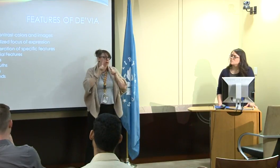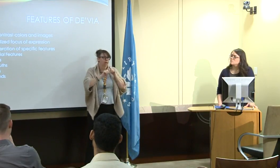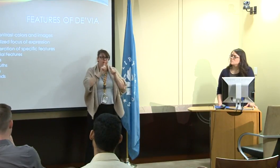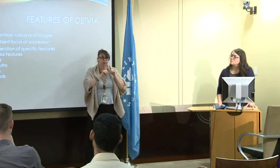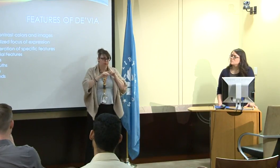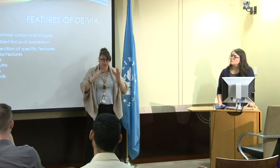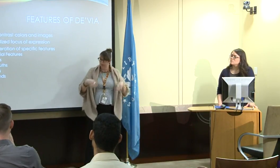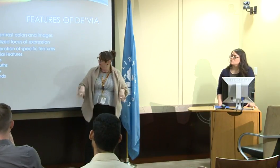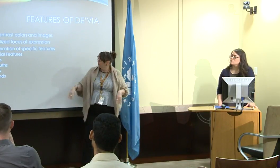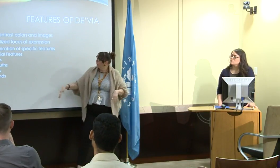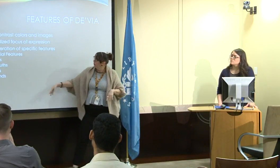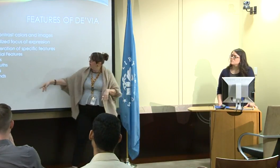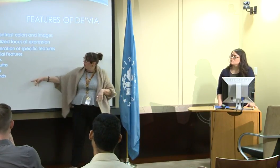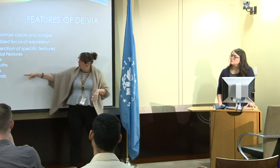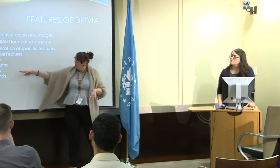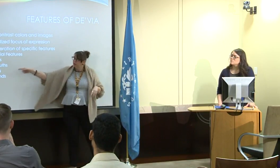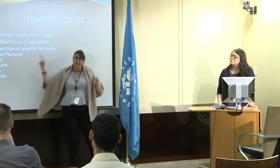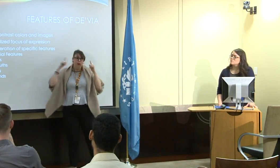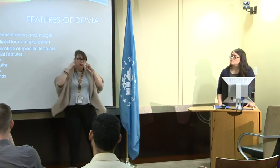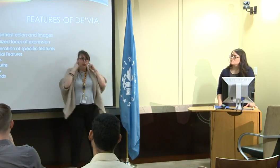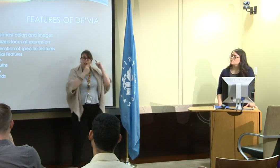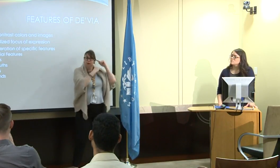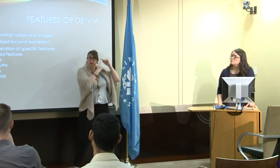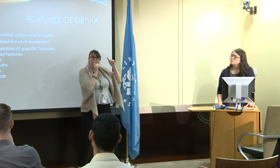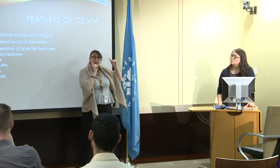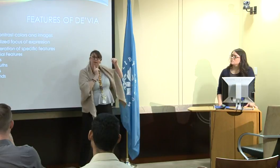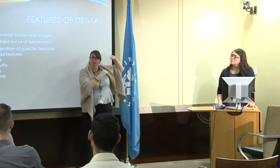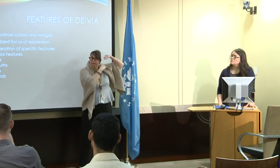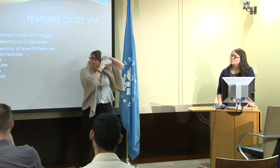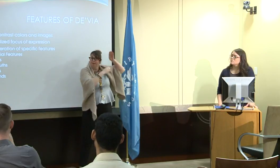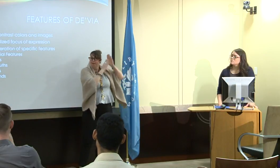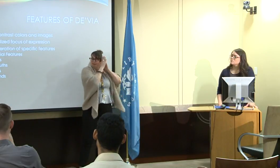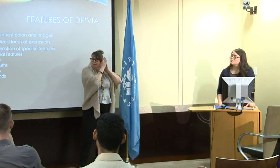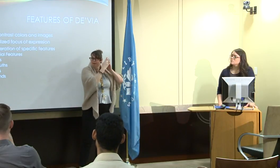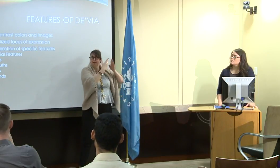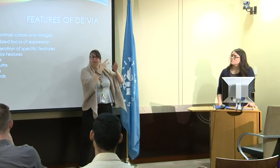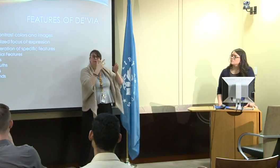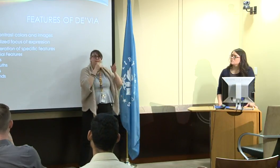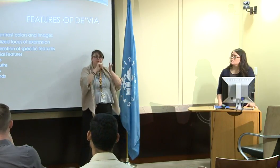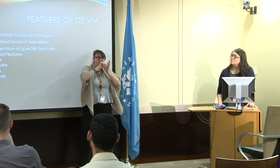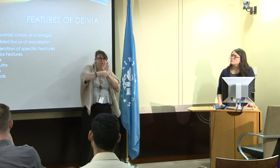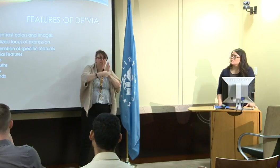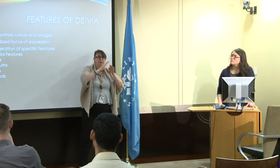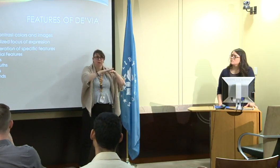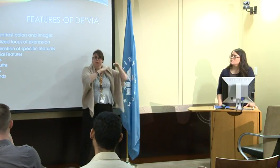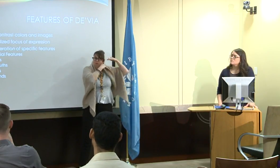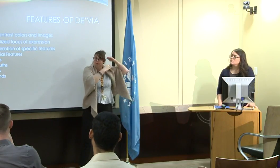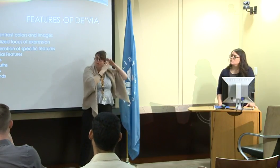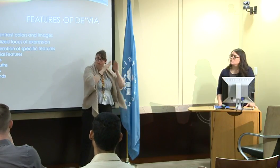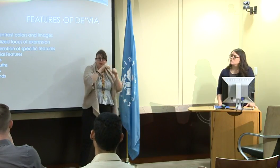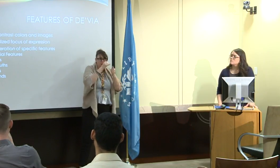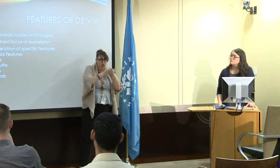You'll see so many different things incorporated in our art. And oftentimes, you'll see us talking